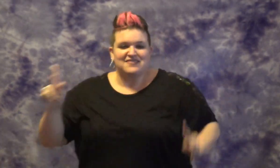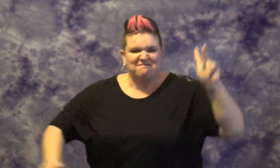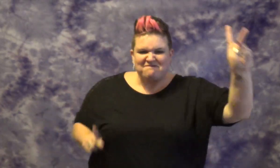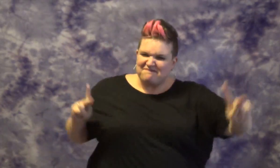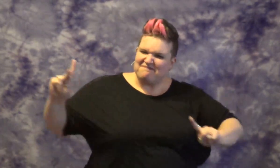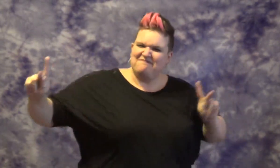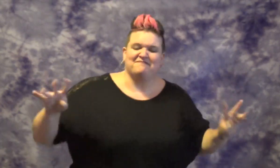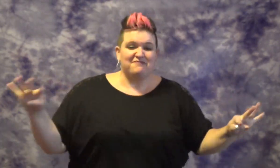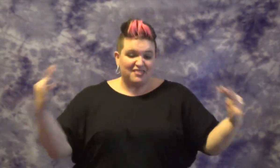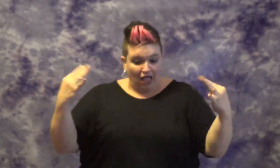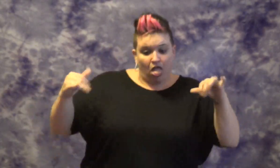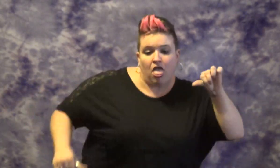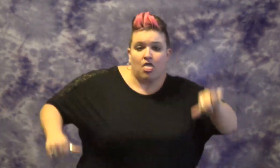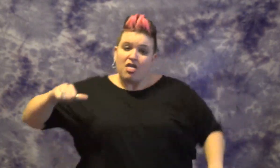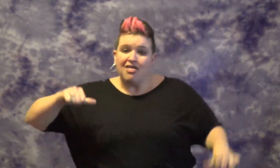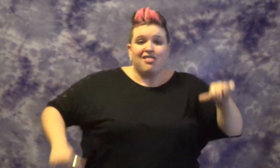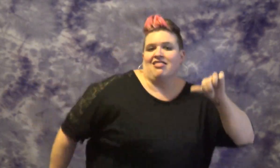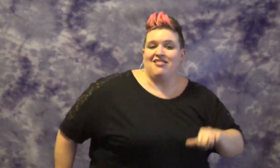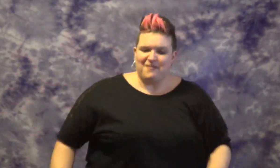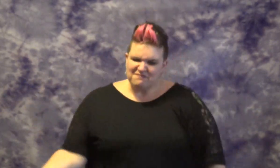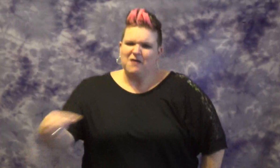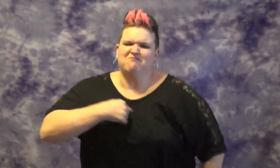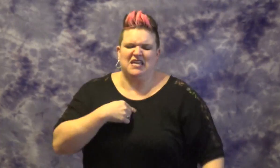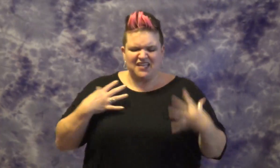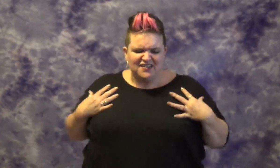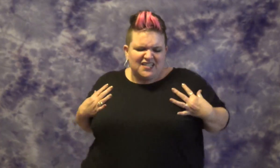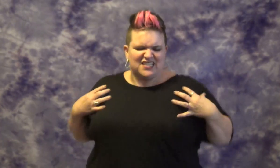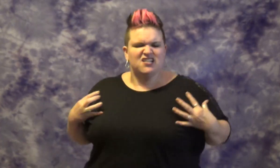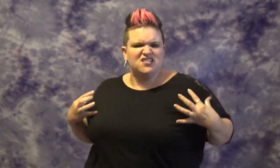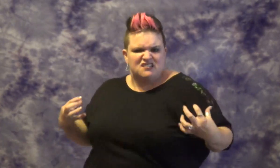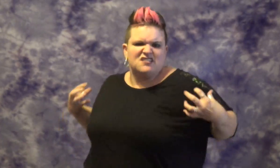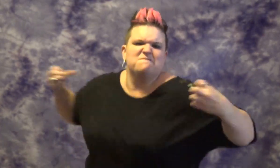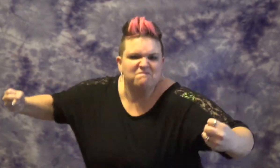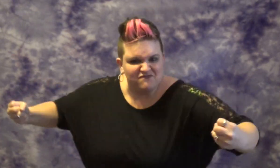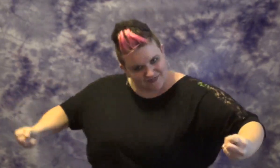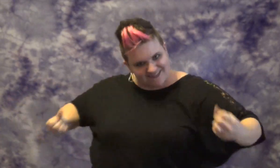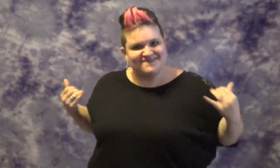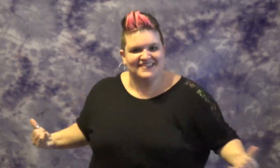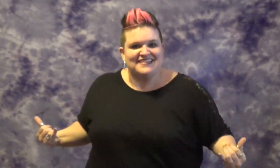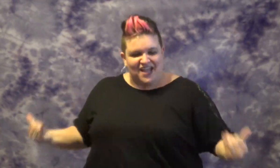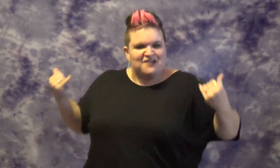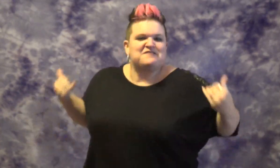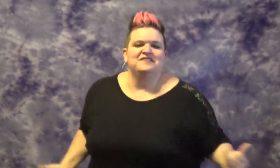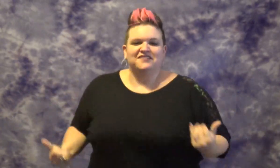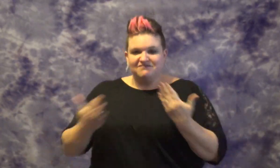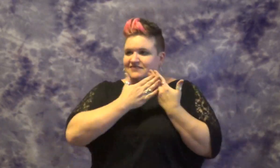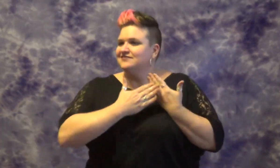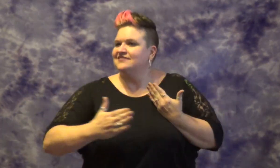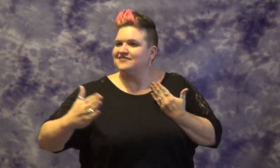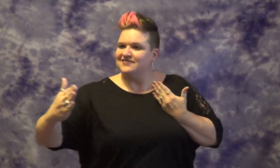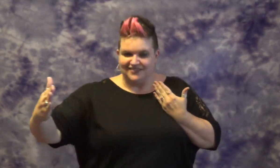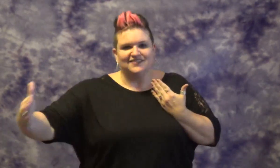YOU ALL PEOPLE LOOK AT ME DOUBT ME STRENGHT STRONG NOW AND FROM NOW ON